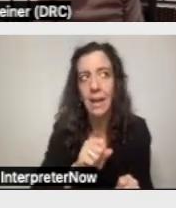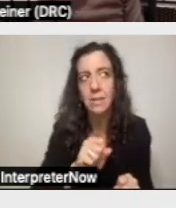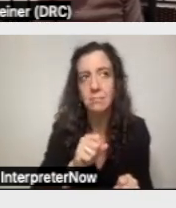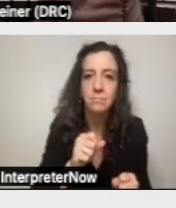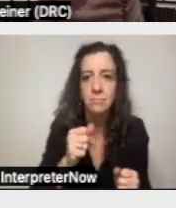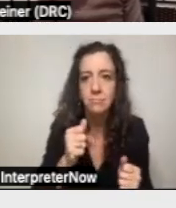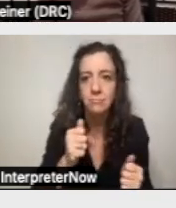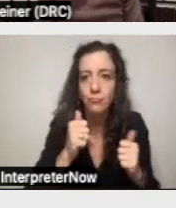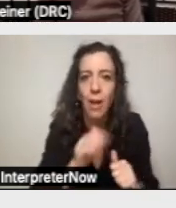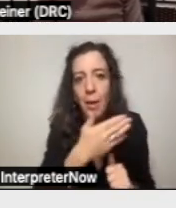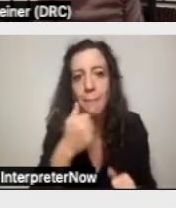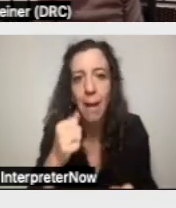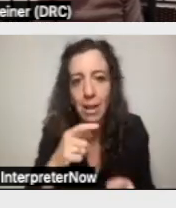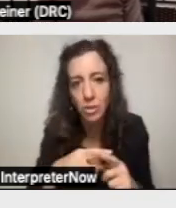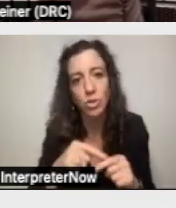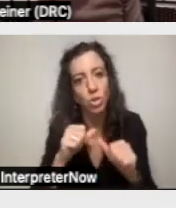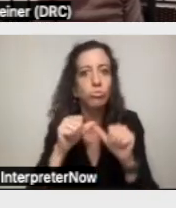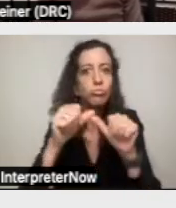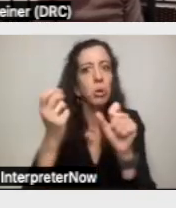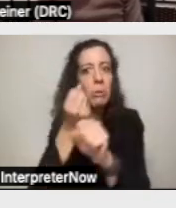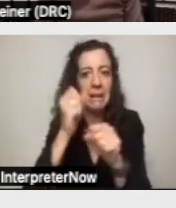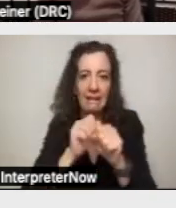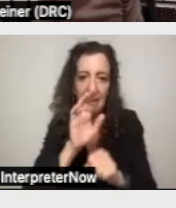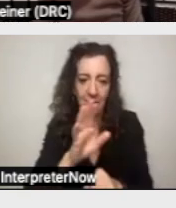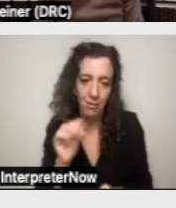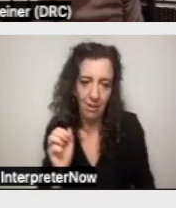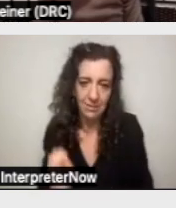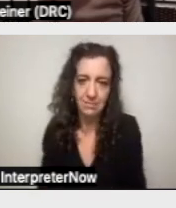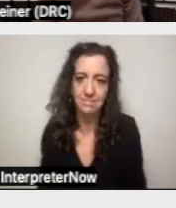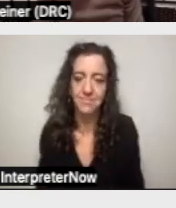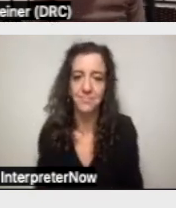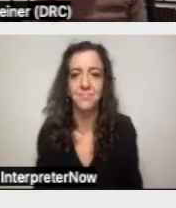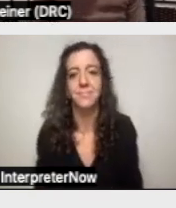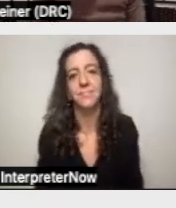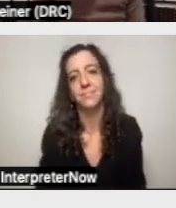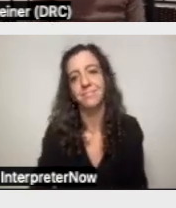they can get at prevailing in their case.